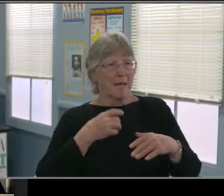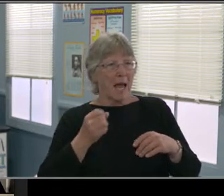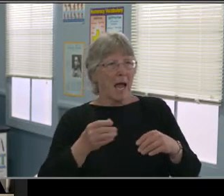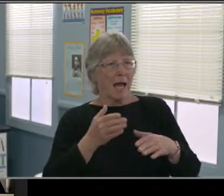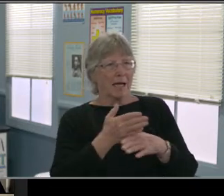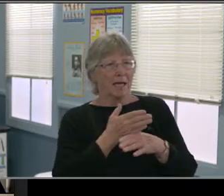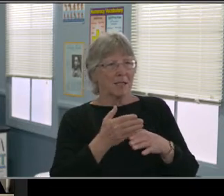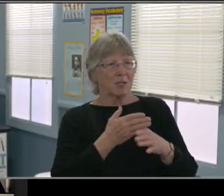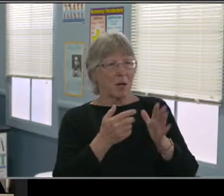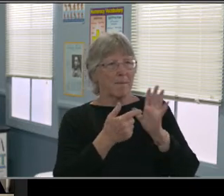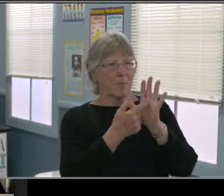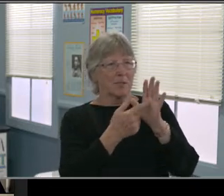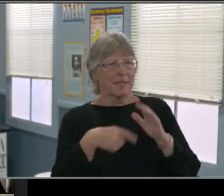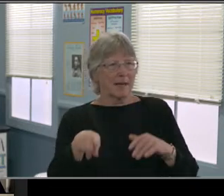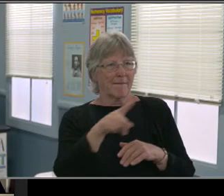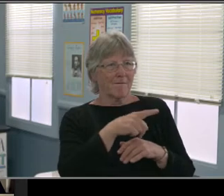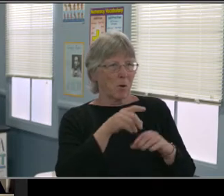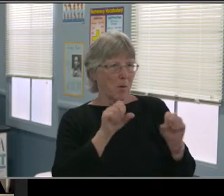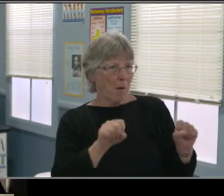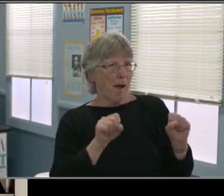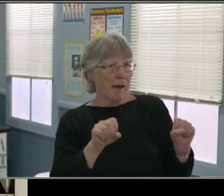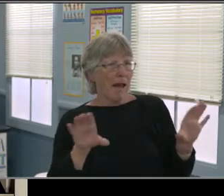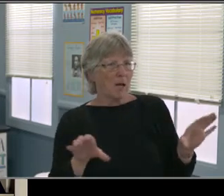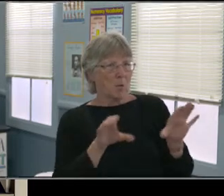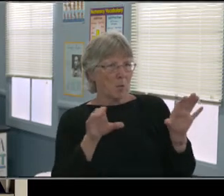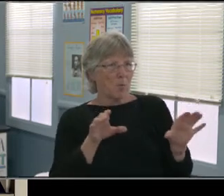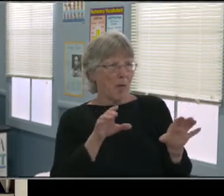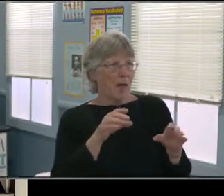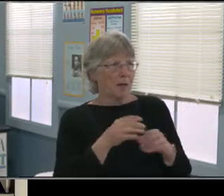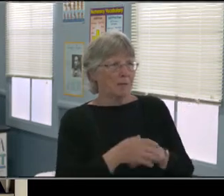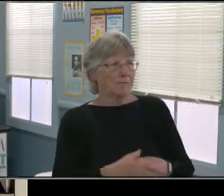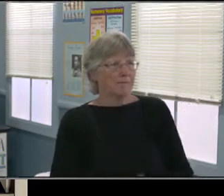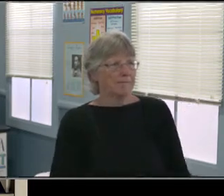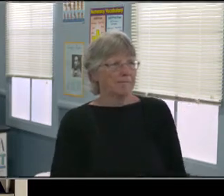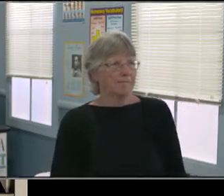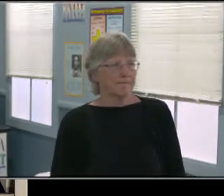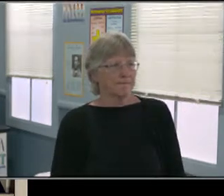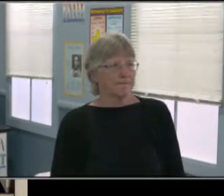Why don't you just kind of go ahead and get things rolling. And let me see if I can find that presentation